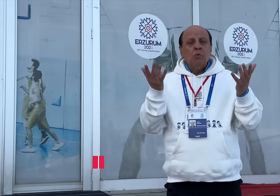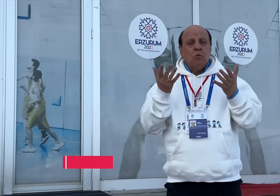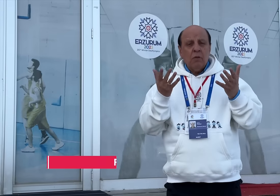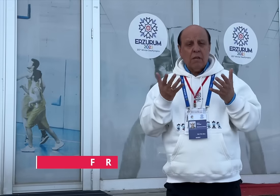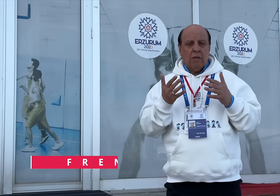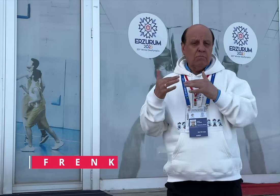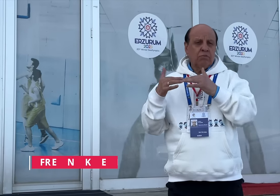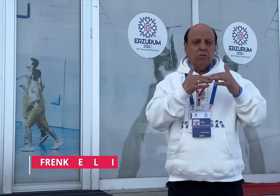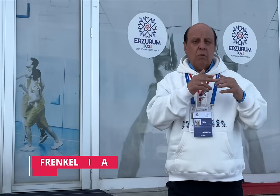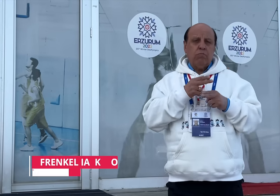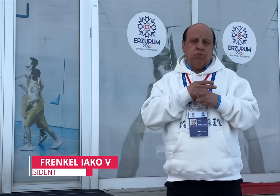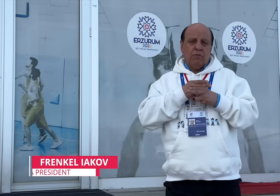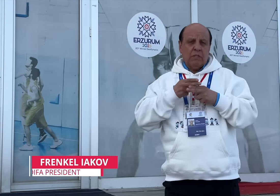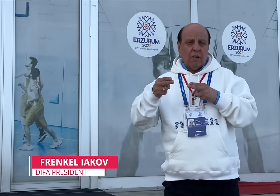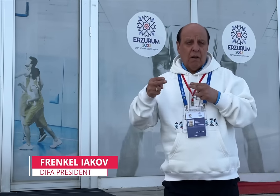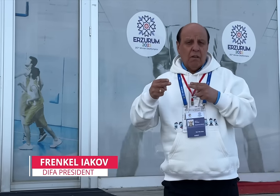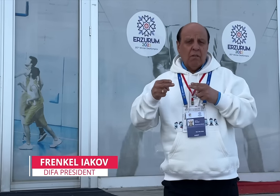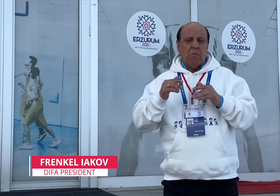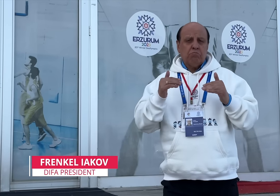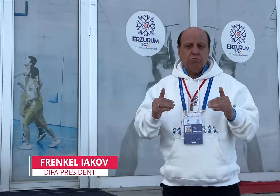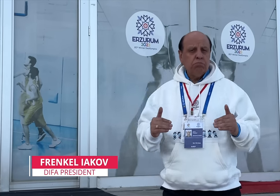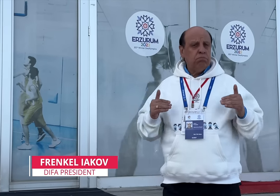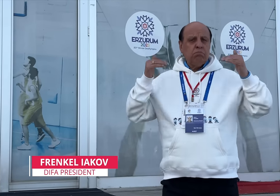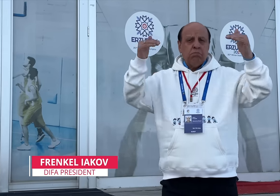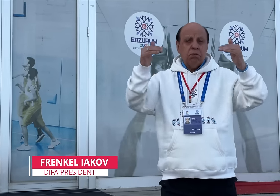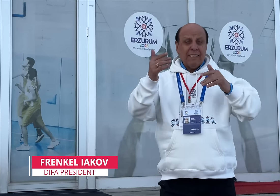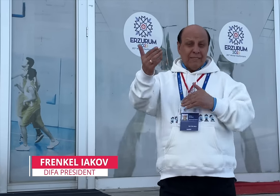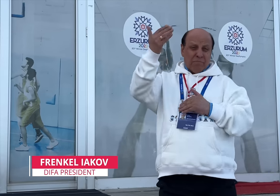[Frenkel]: I am surprised they played like professionals! In past Deaflympic